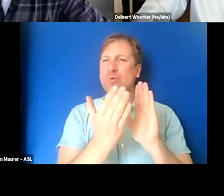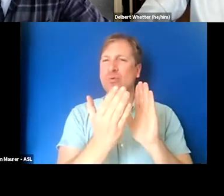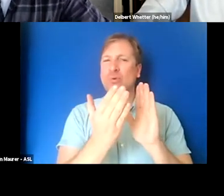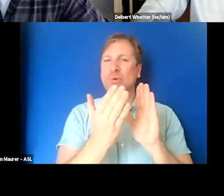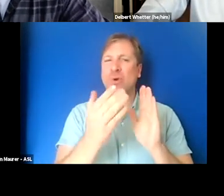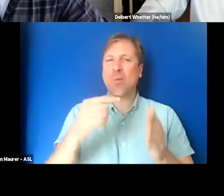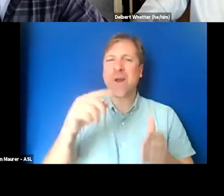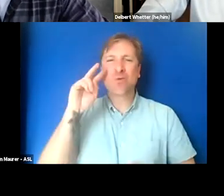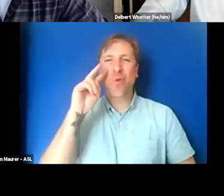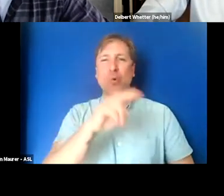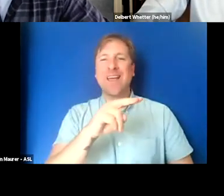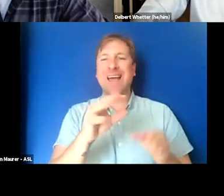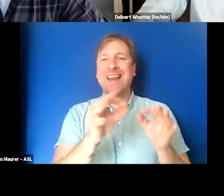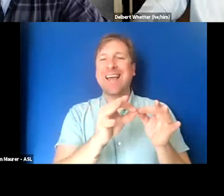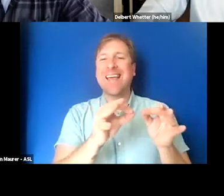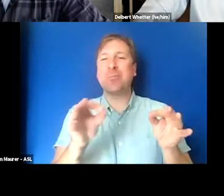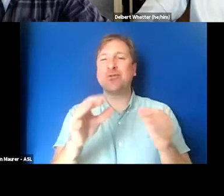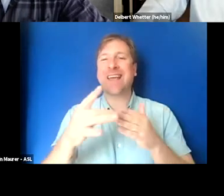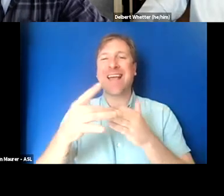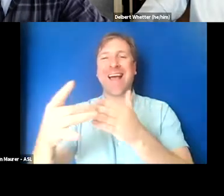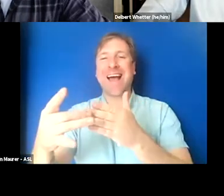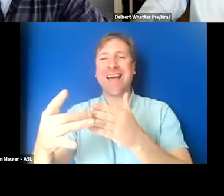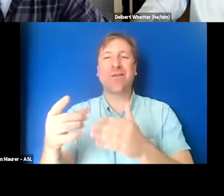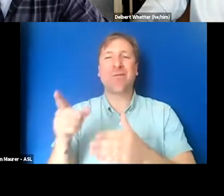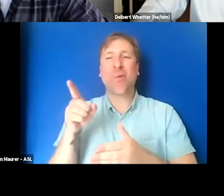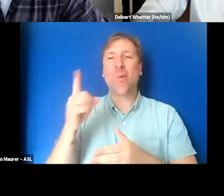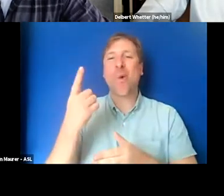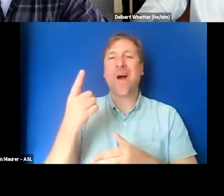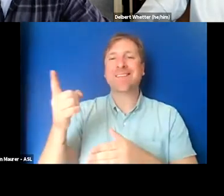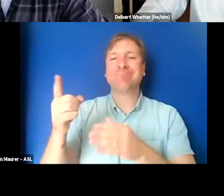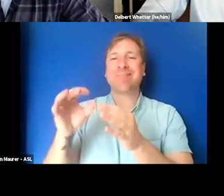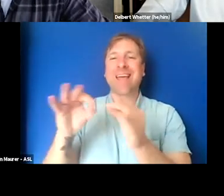peeking at a captioning guide for one of these captioned houses is